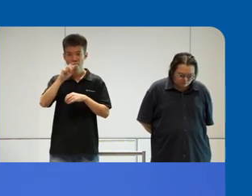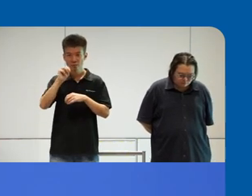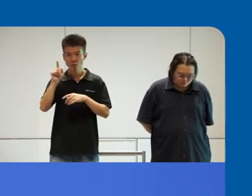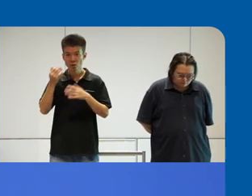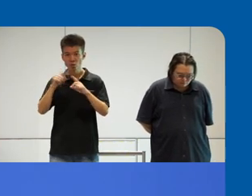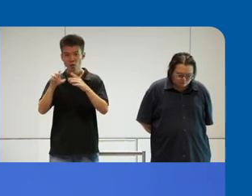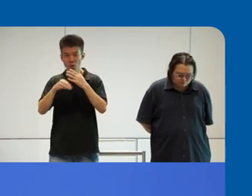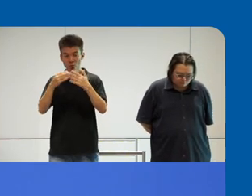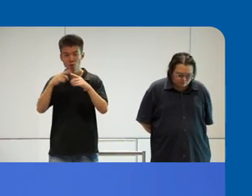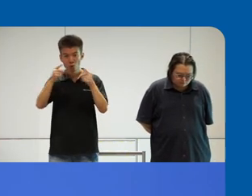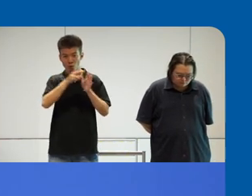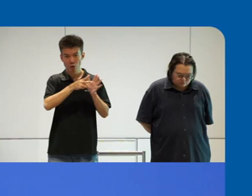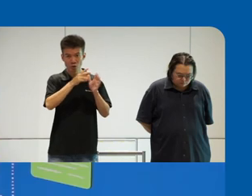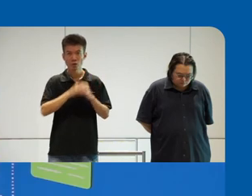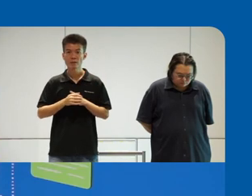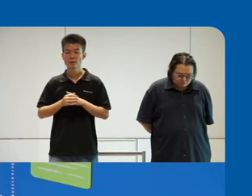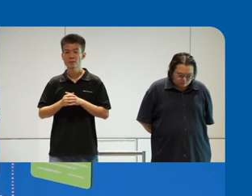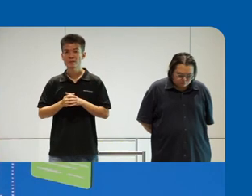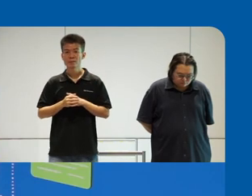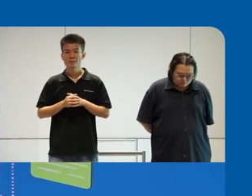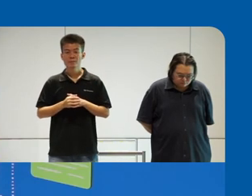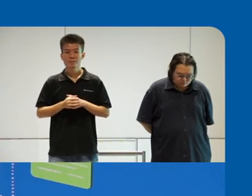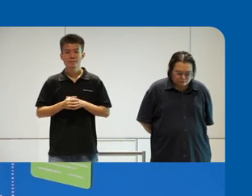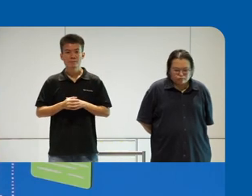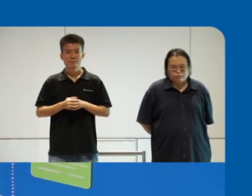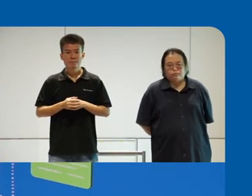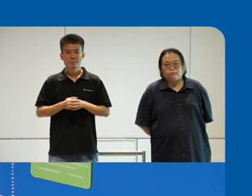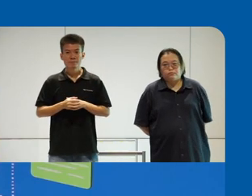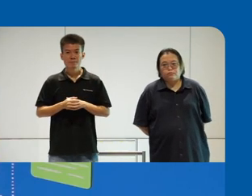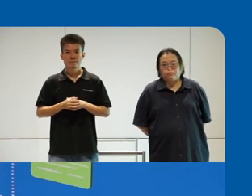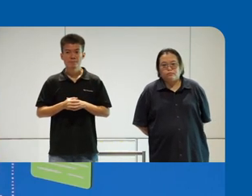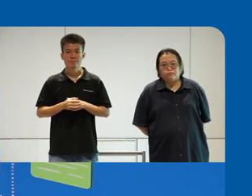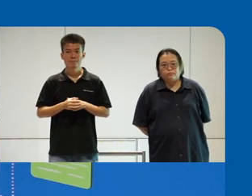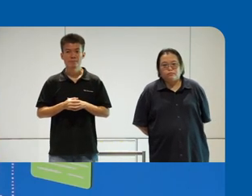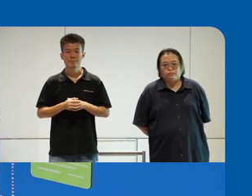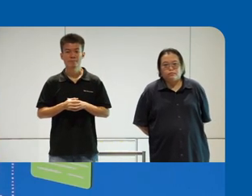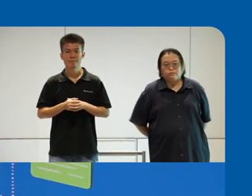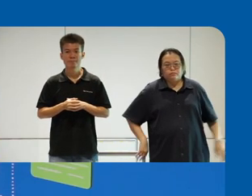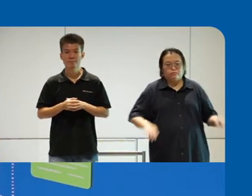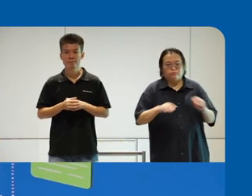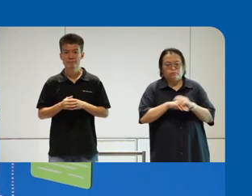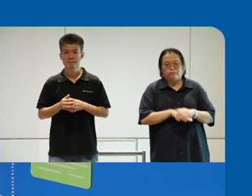before we go on to the videos um I can take take the next step in going ahead with the presentation